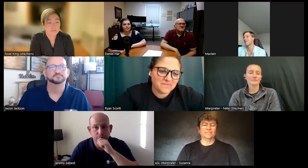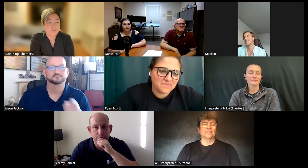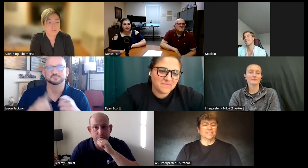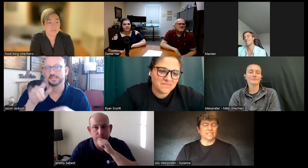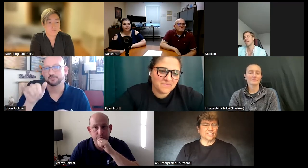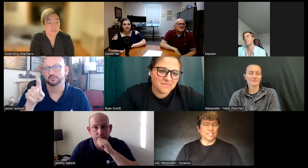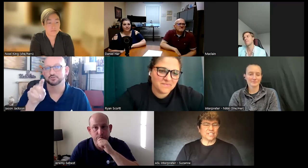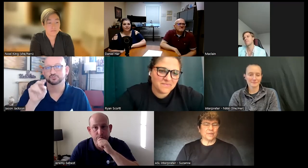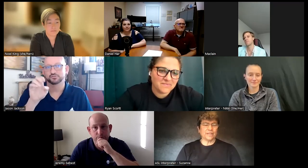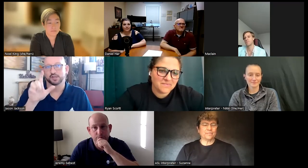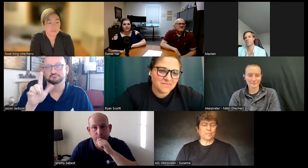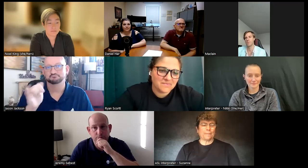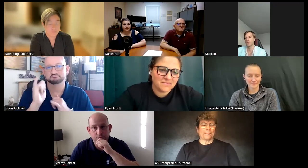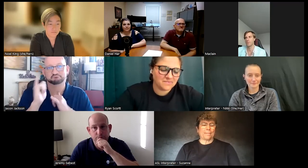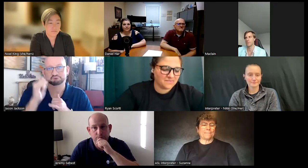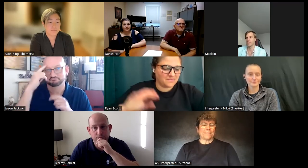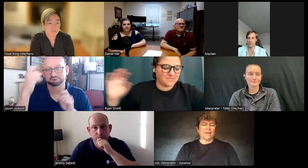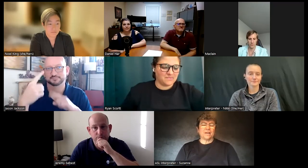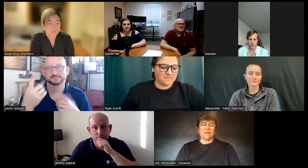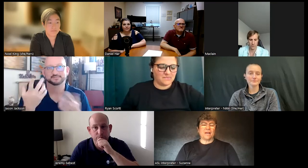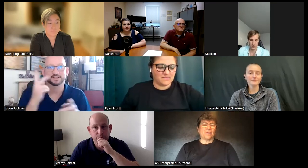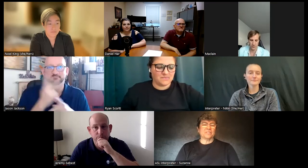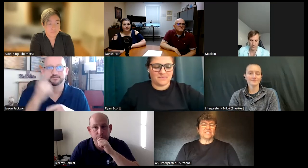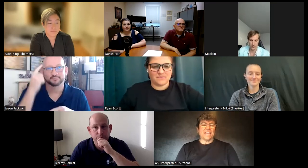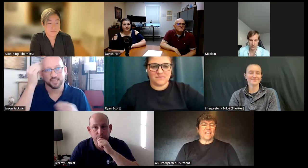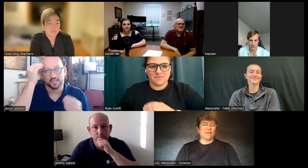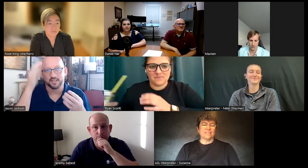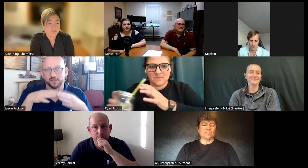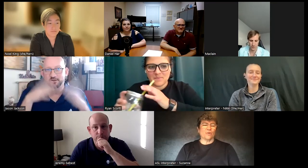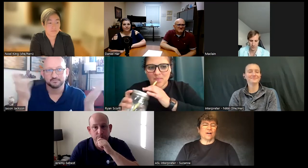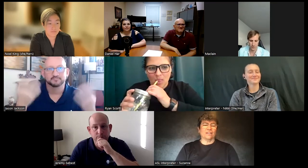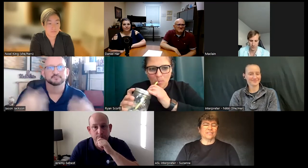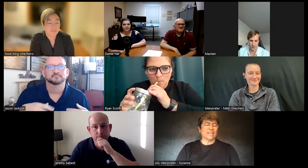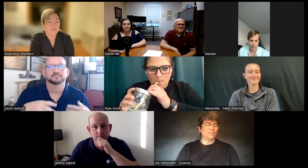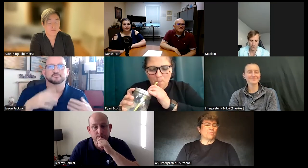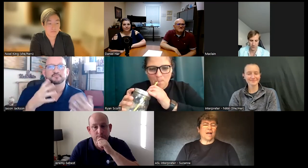this is Jason speaking um I'm on the same as Noel keep your